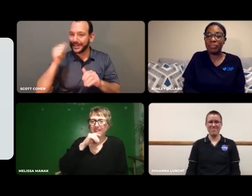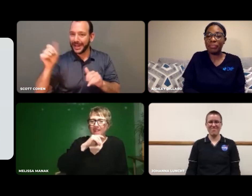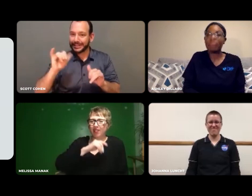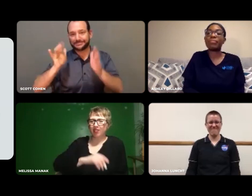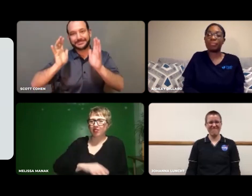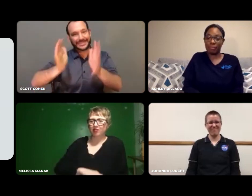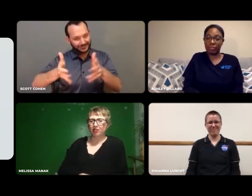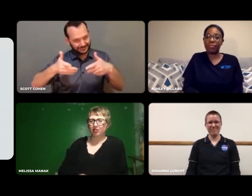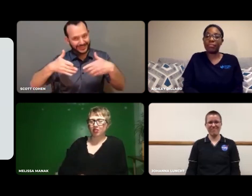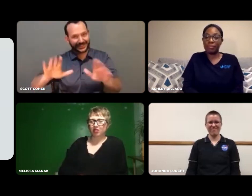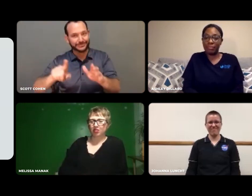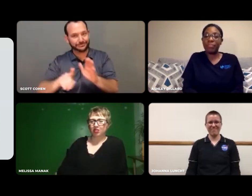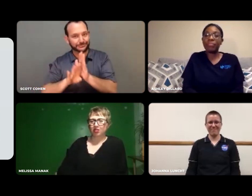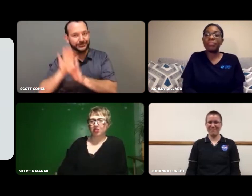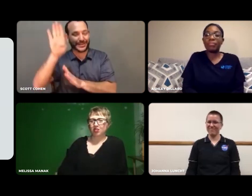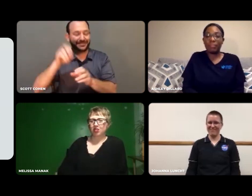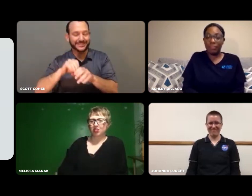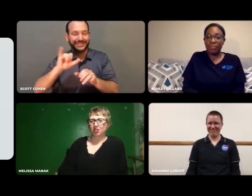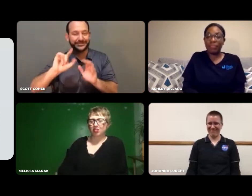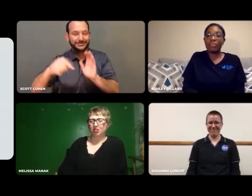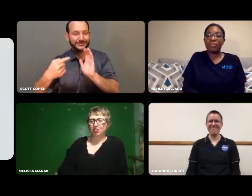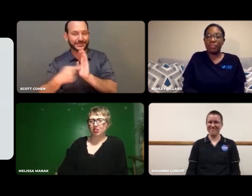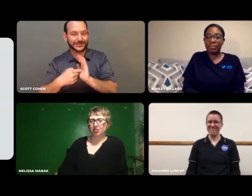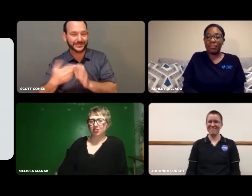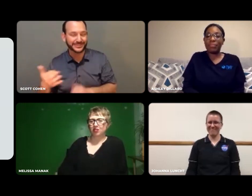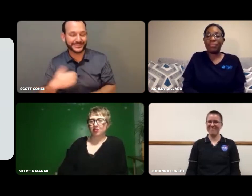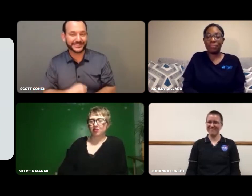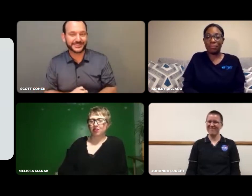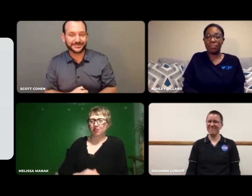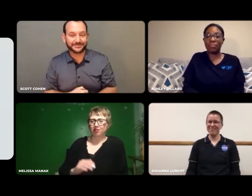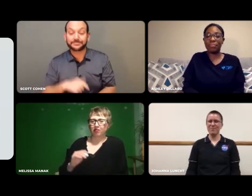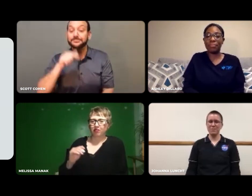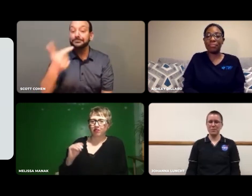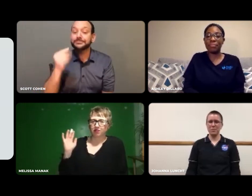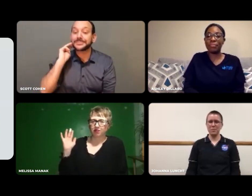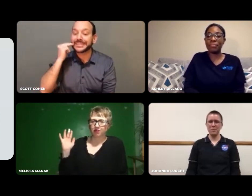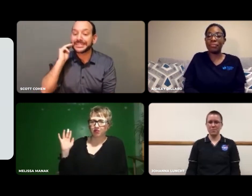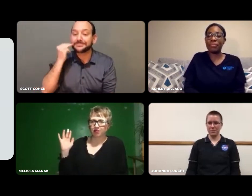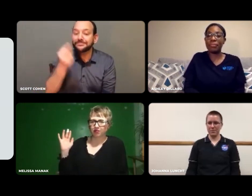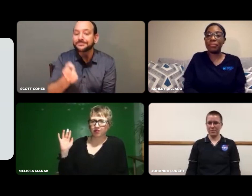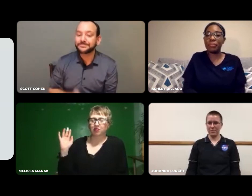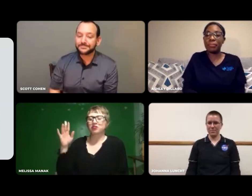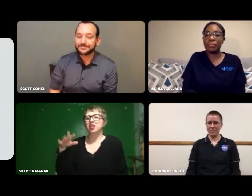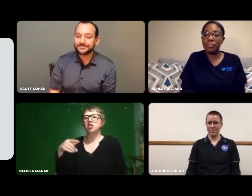They didn't want them to be in those previously male-dominated roles!